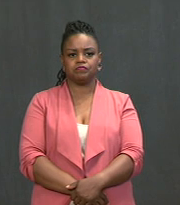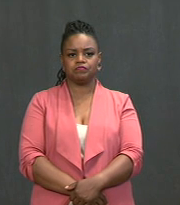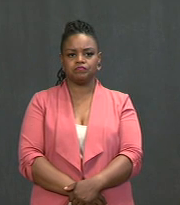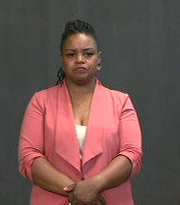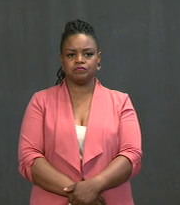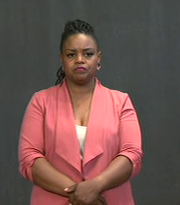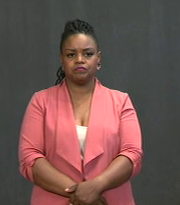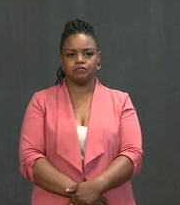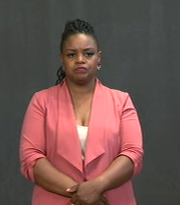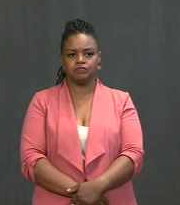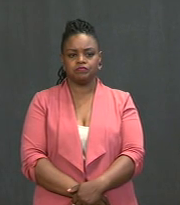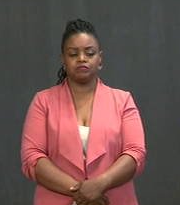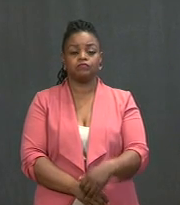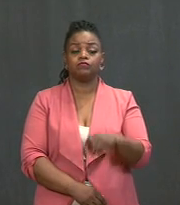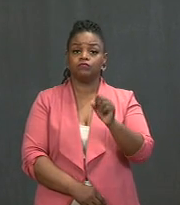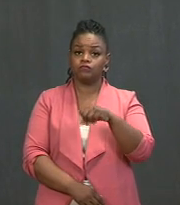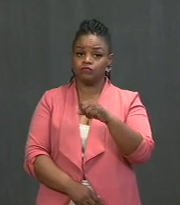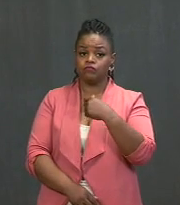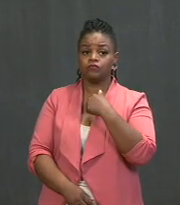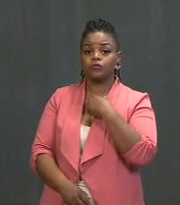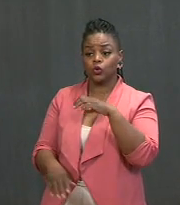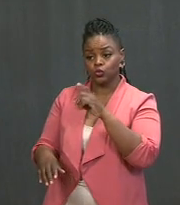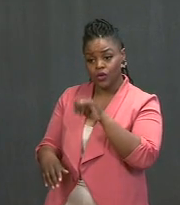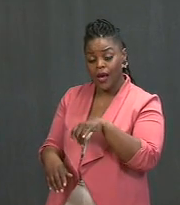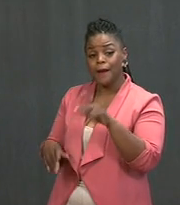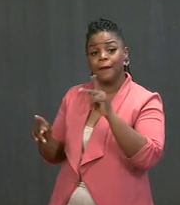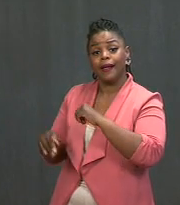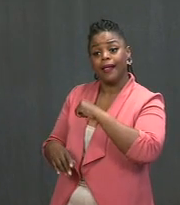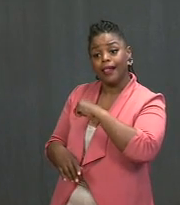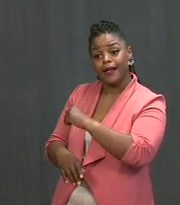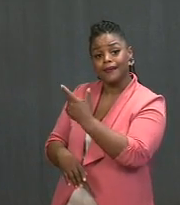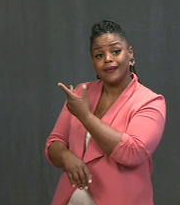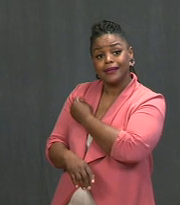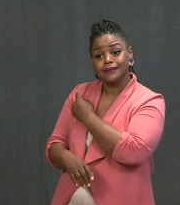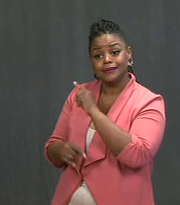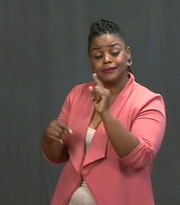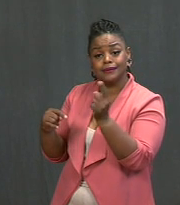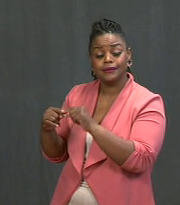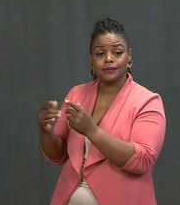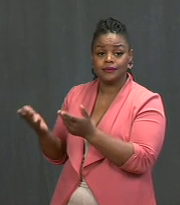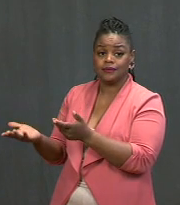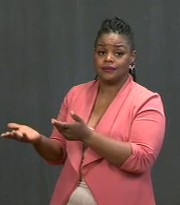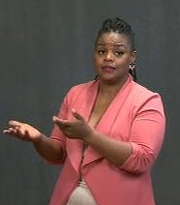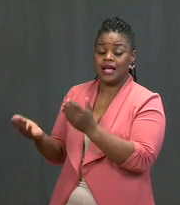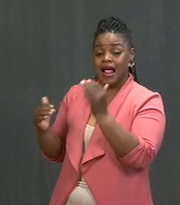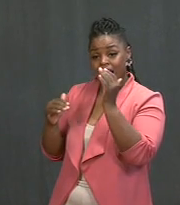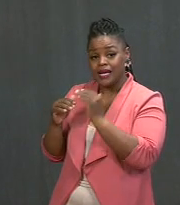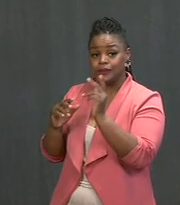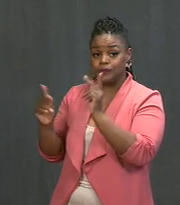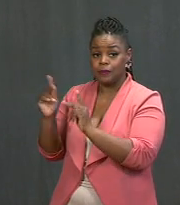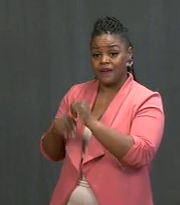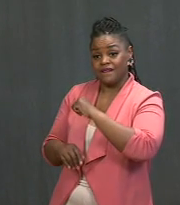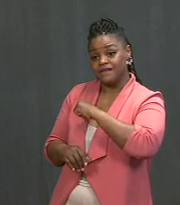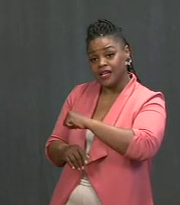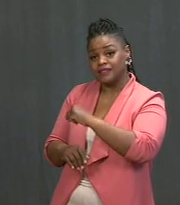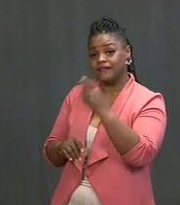who are reluctant to take it continues to diminish. It continues to diminish across the country as they see their neighbors,